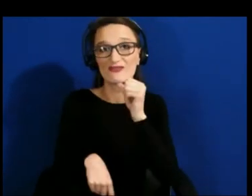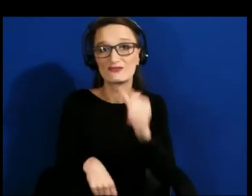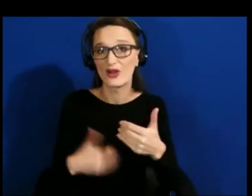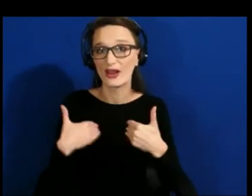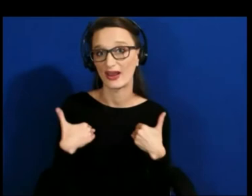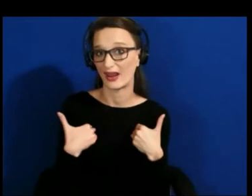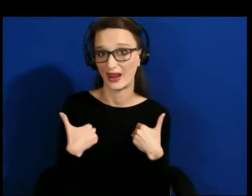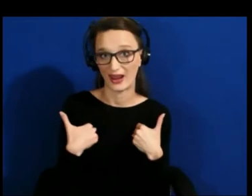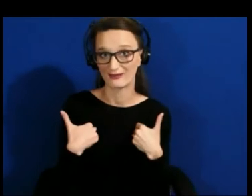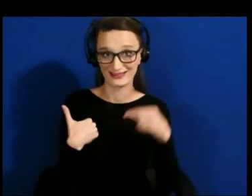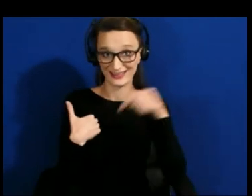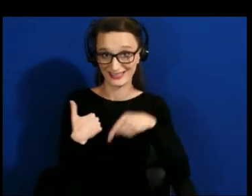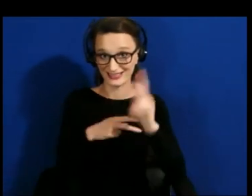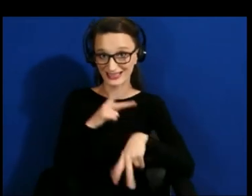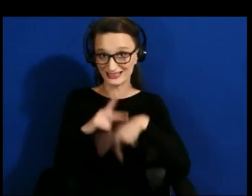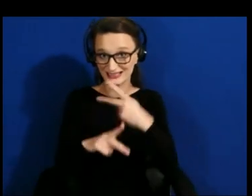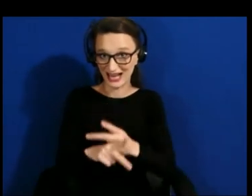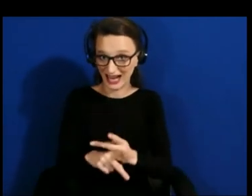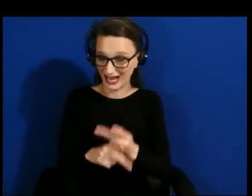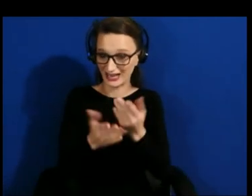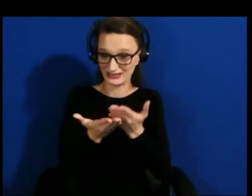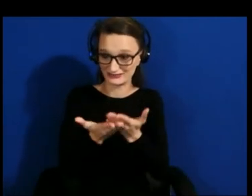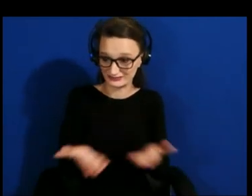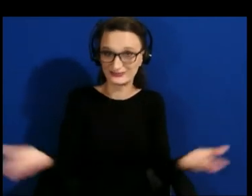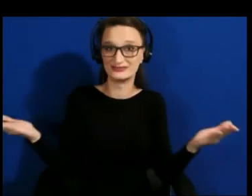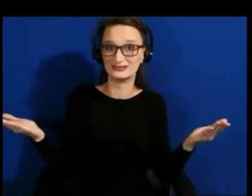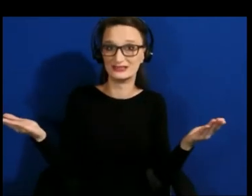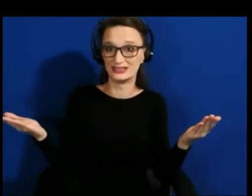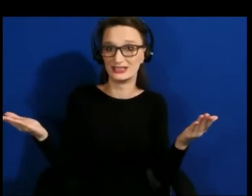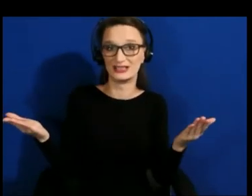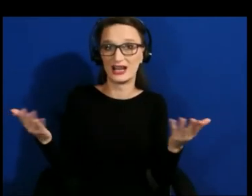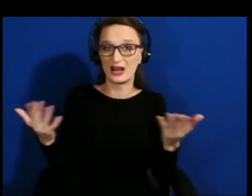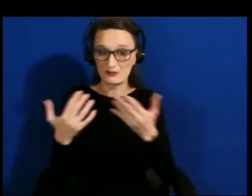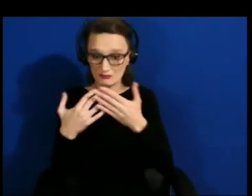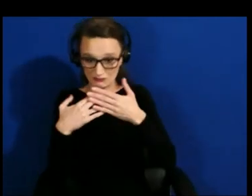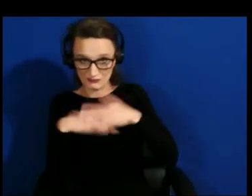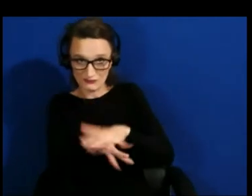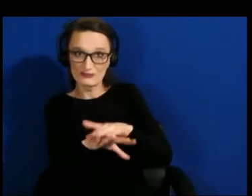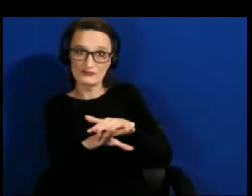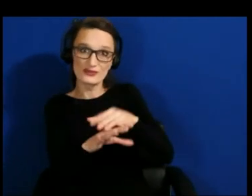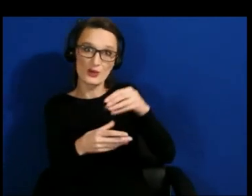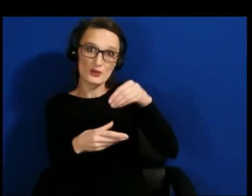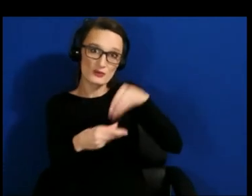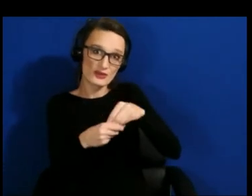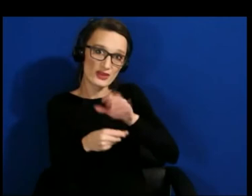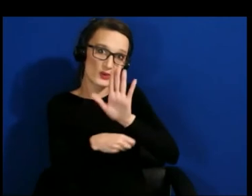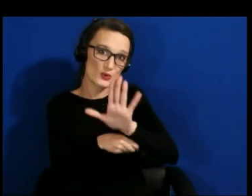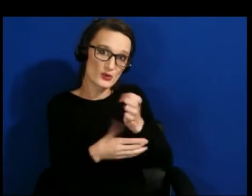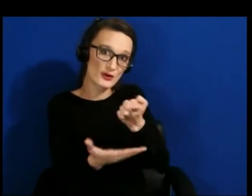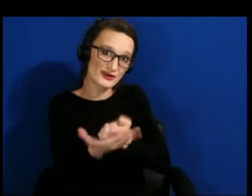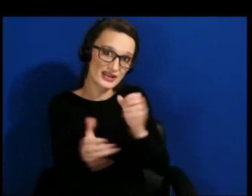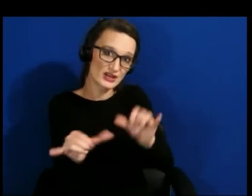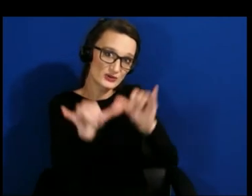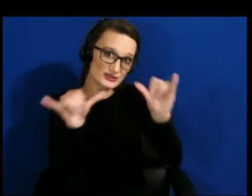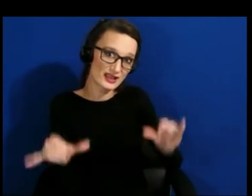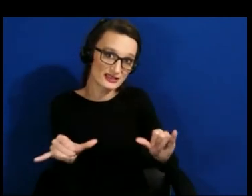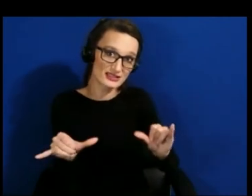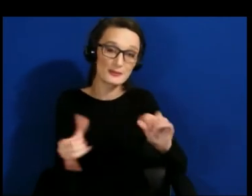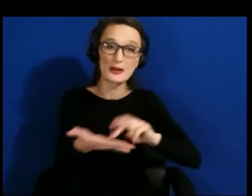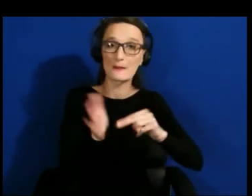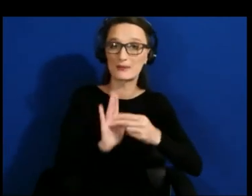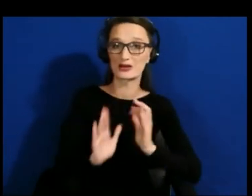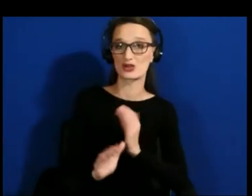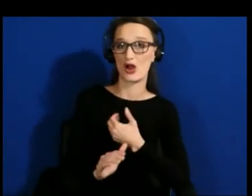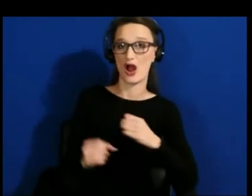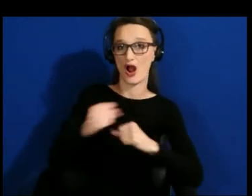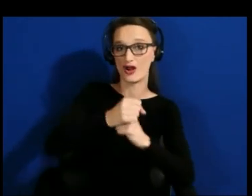type of material woven into the fabric of your ecosystem our foundation will fail. So it's